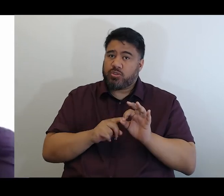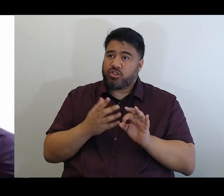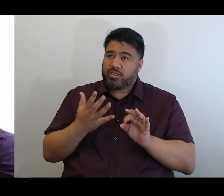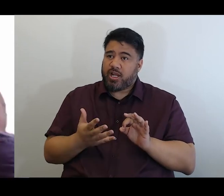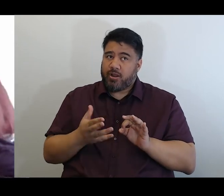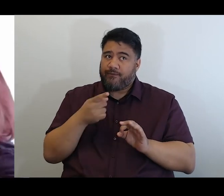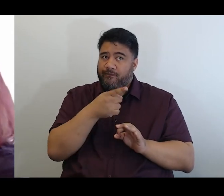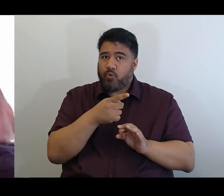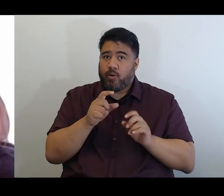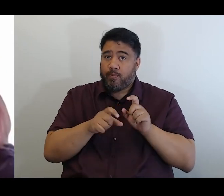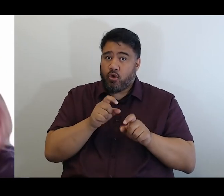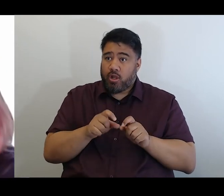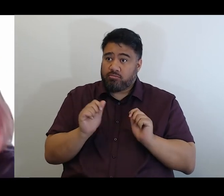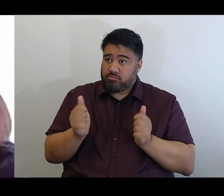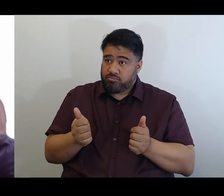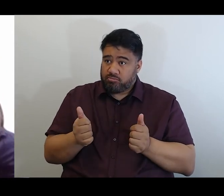And then we have all the others written down.